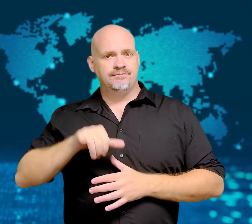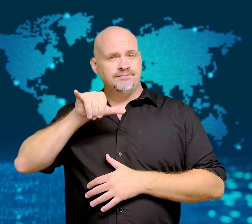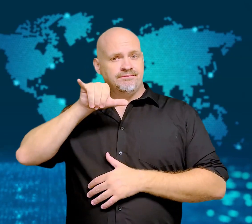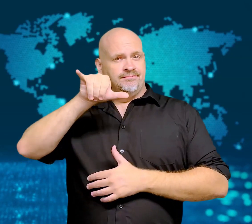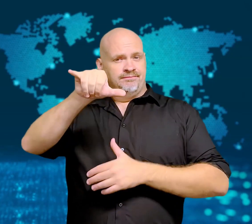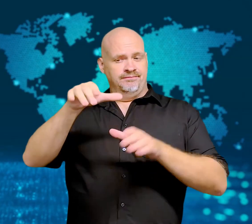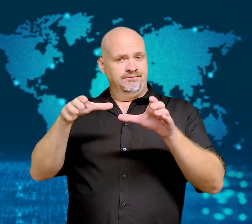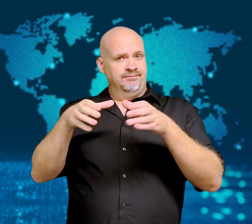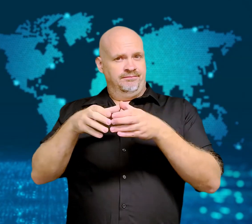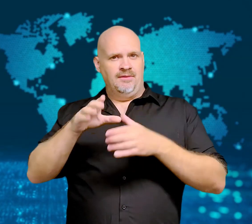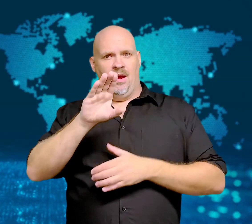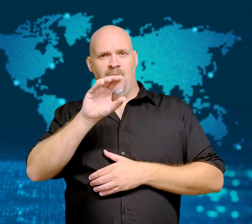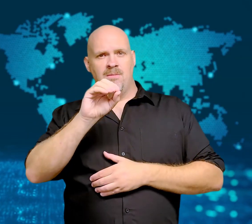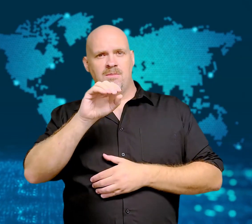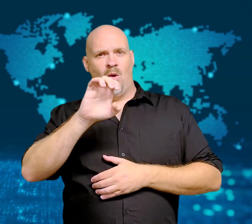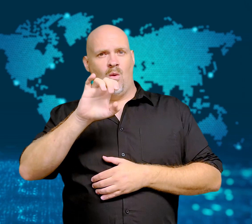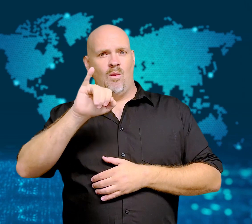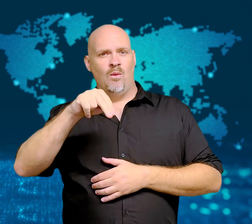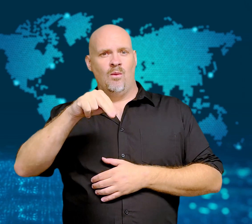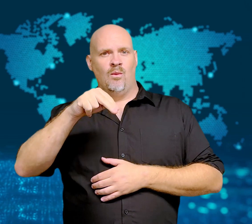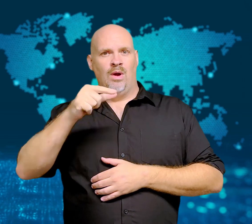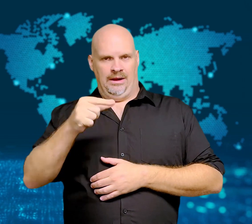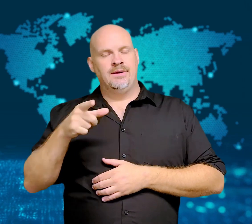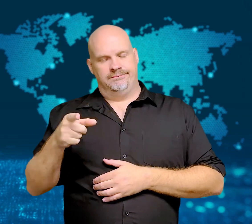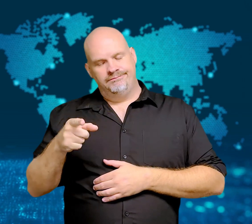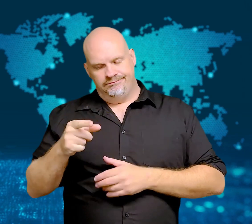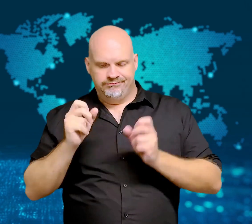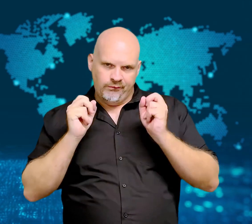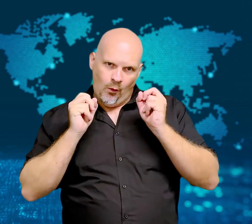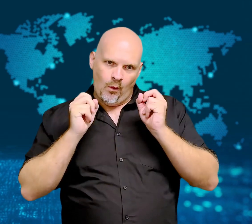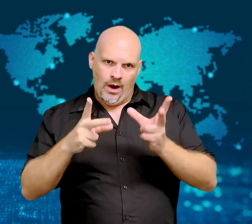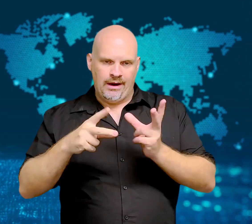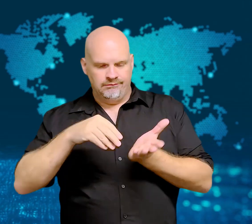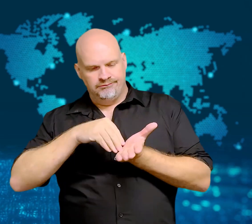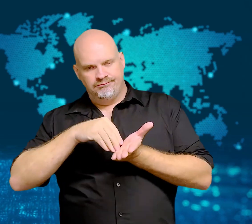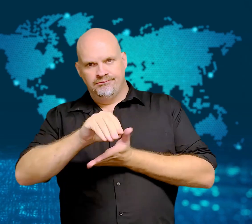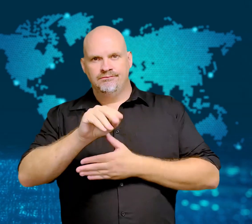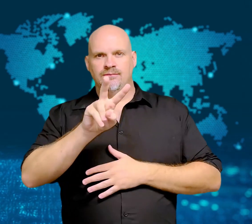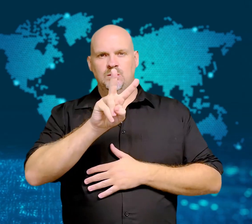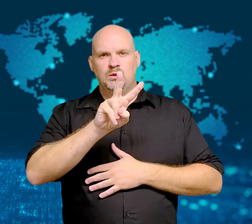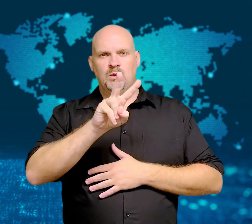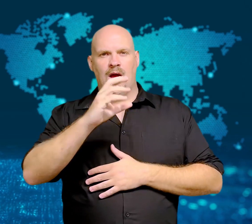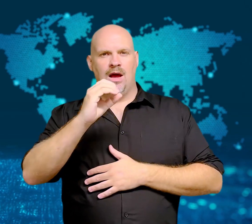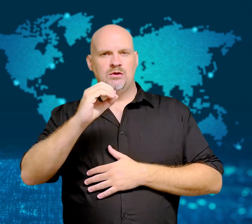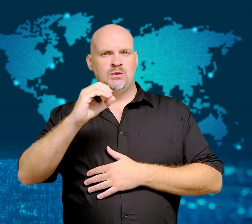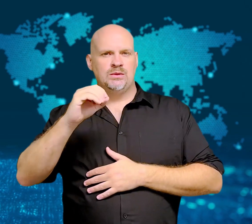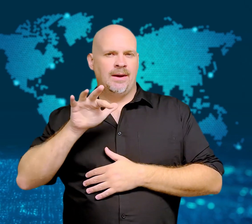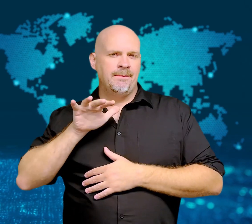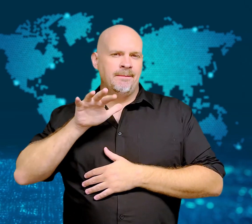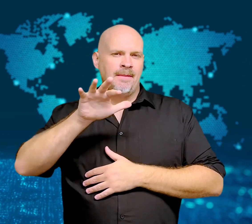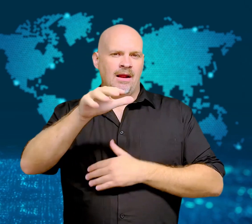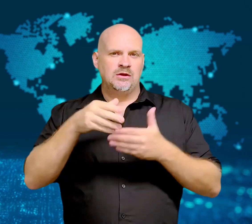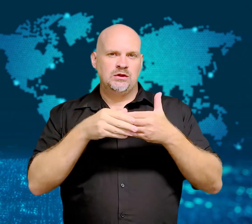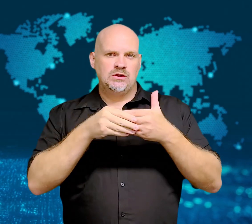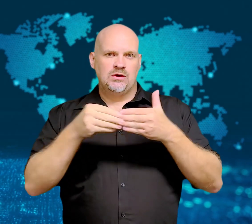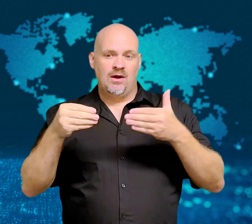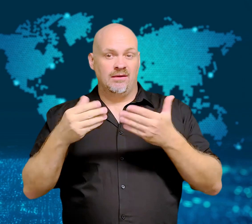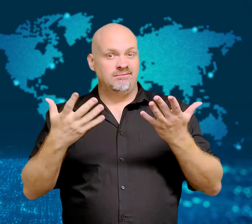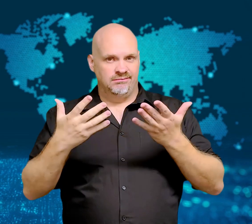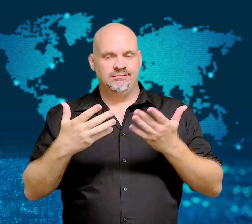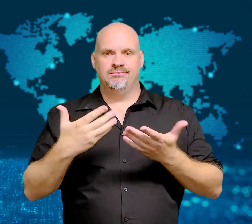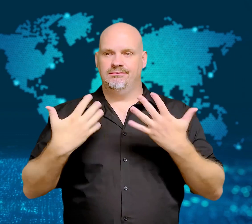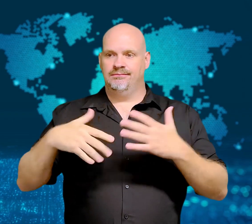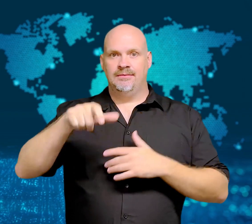[GAVIN]: Boeing has agreed to pay $200 million USD for misleading the public